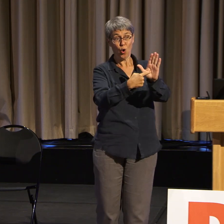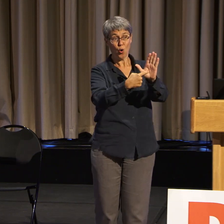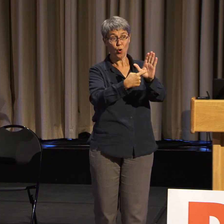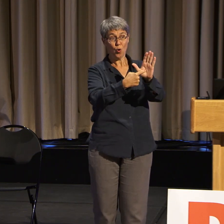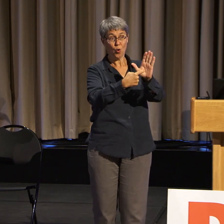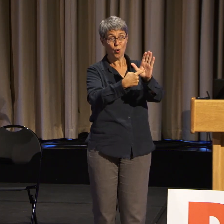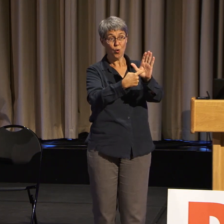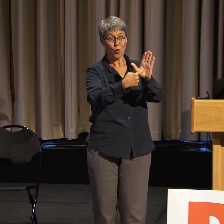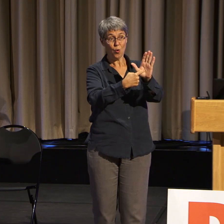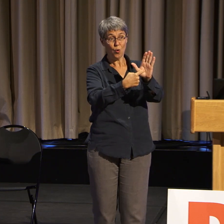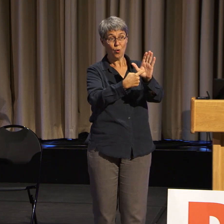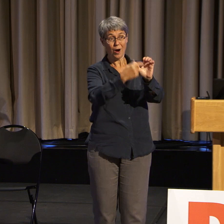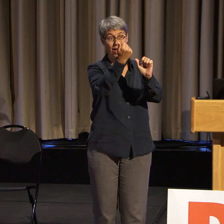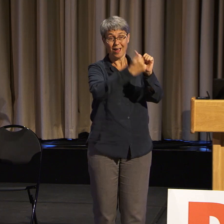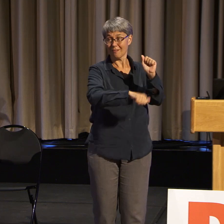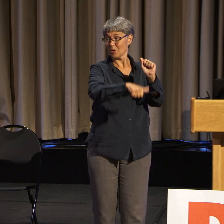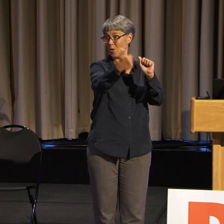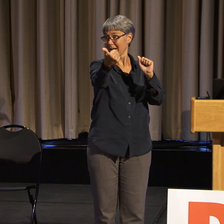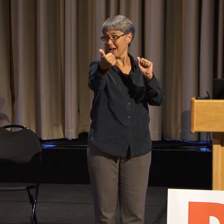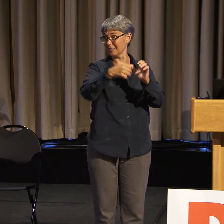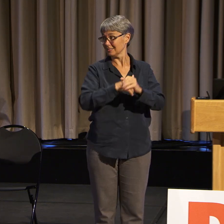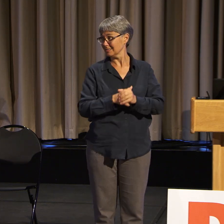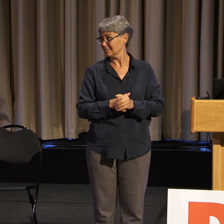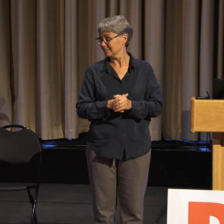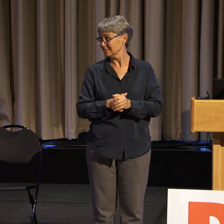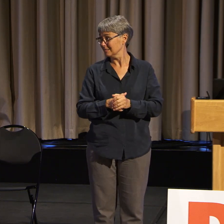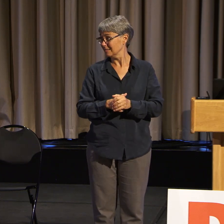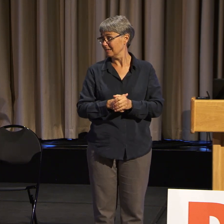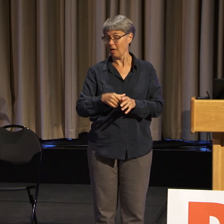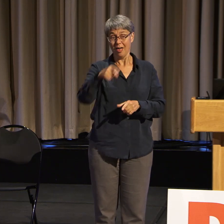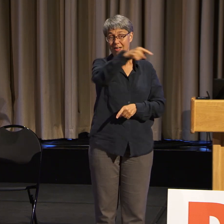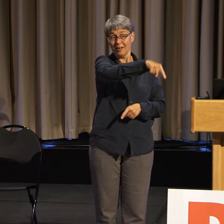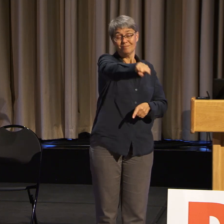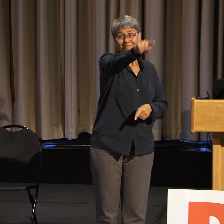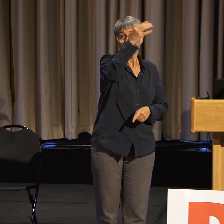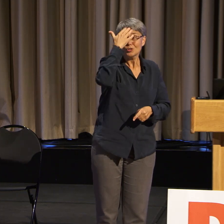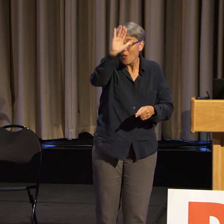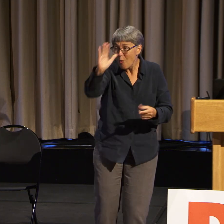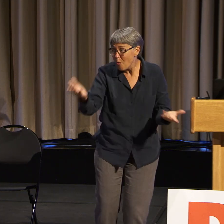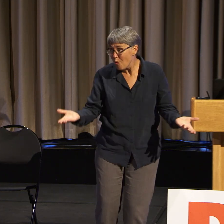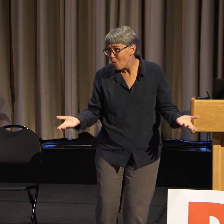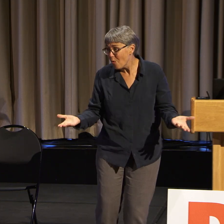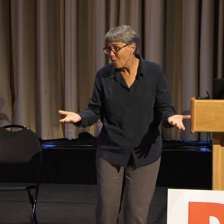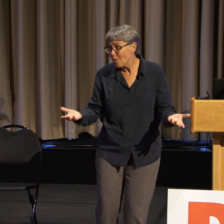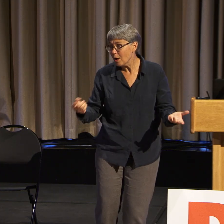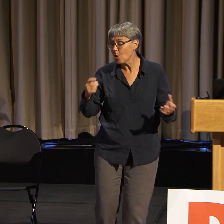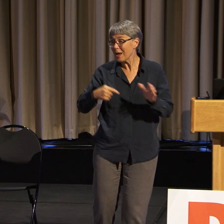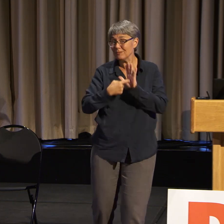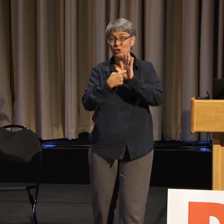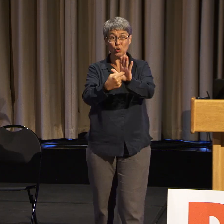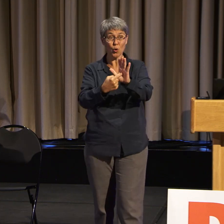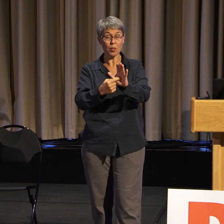And I said frankly, I'm getting real doggone tired of being told that I'm a traitor to black people